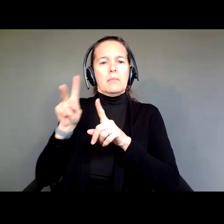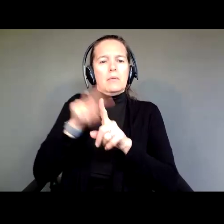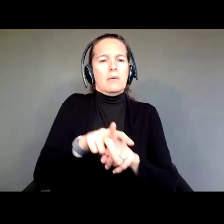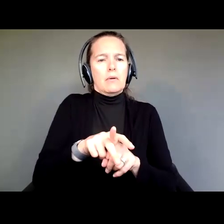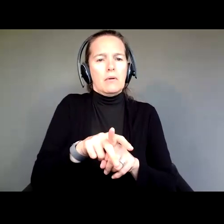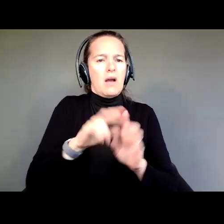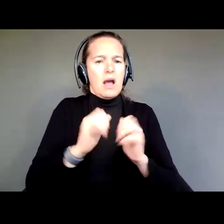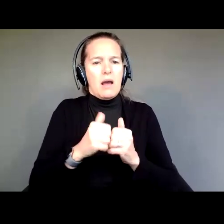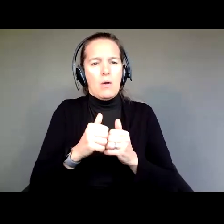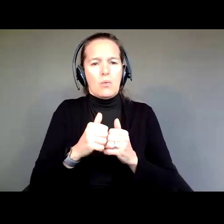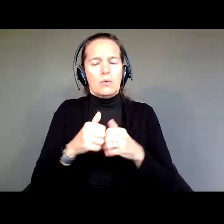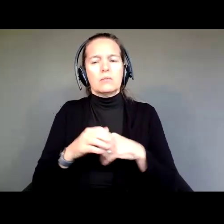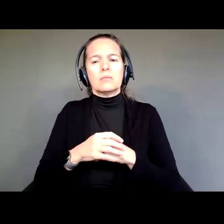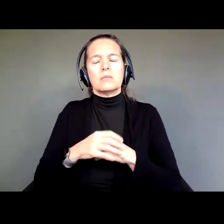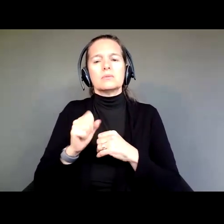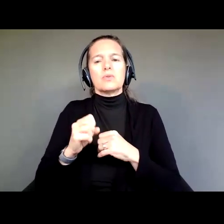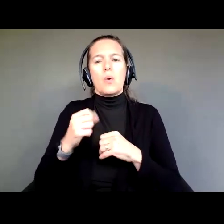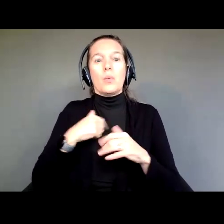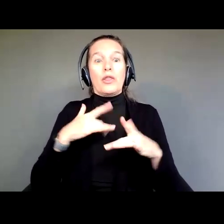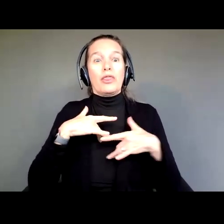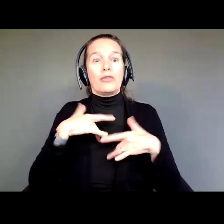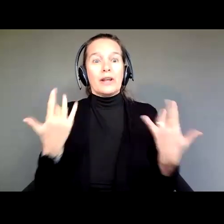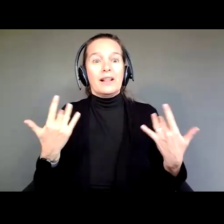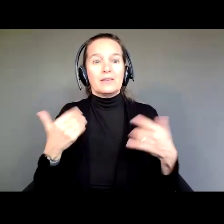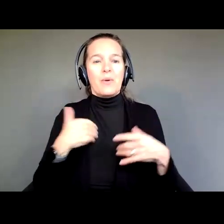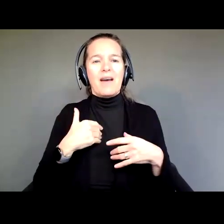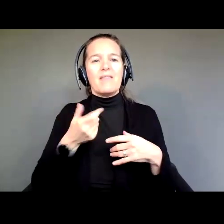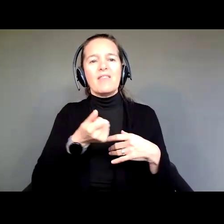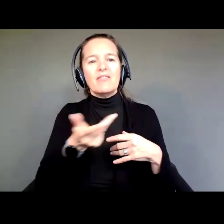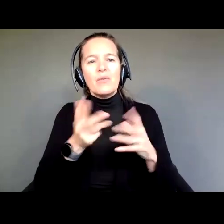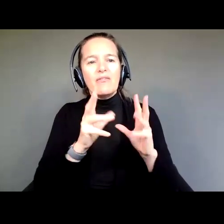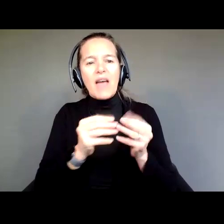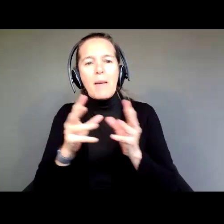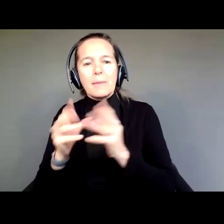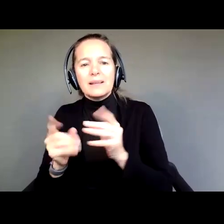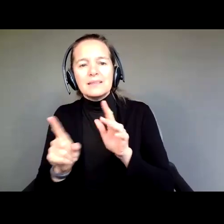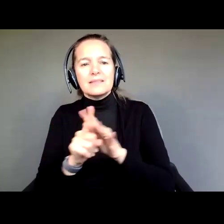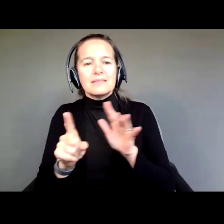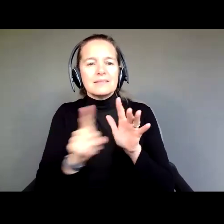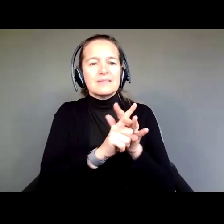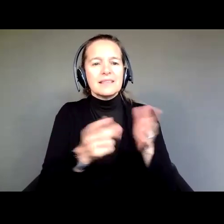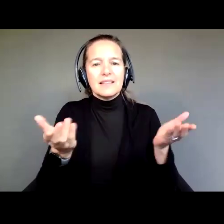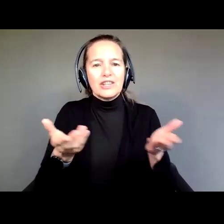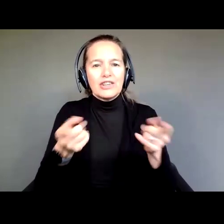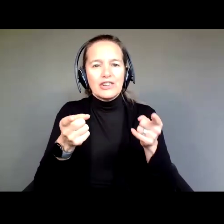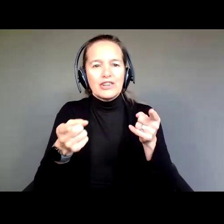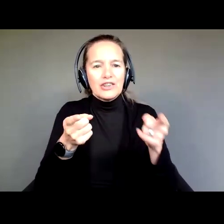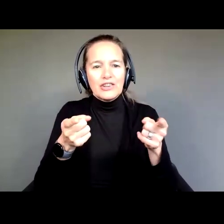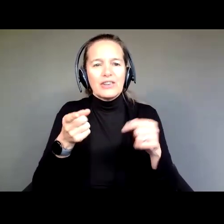And so, we are just thrilled to have a couple of families here who have, through this process,